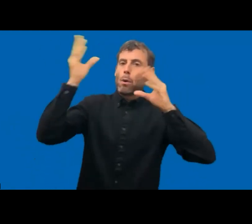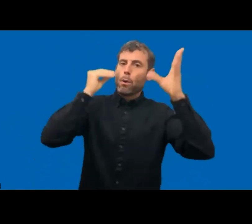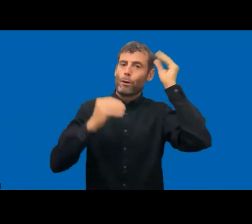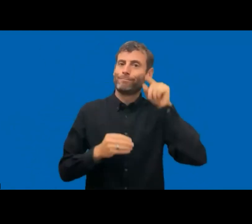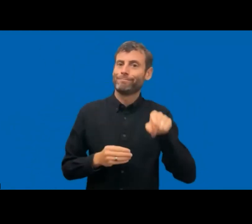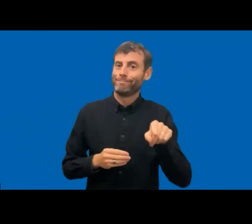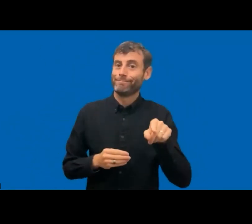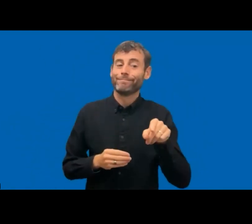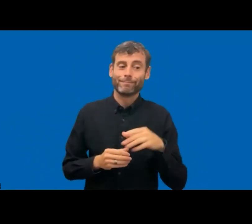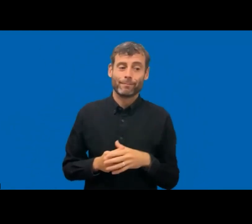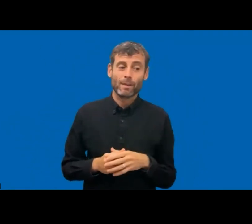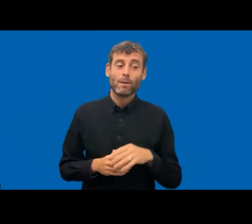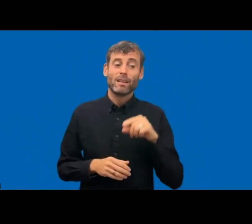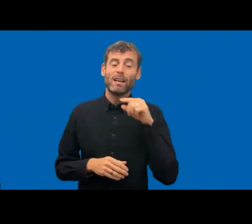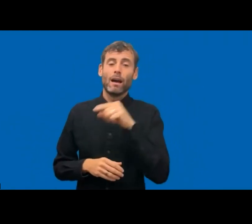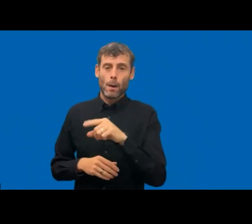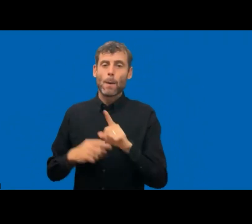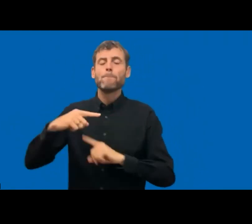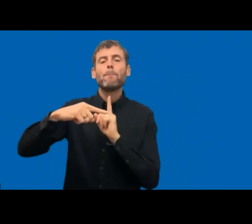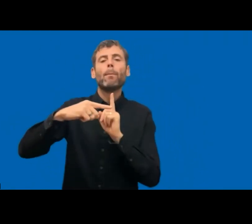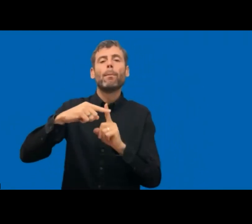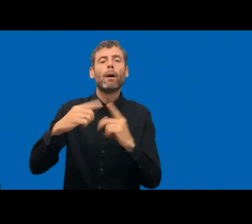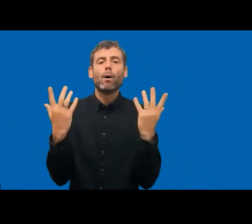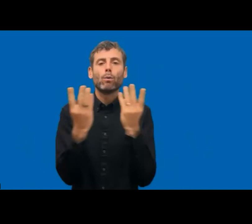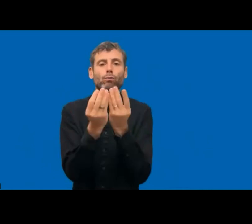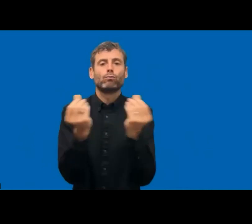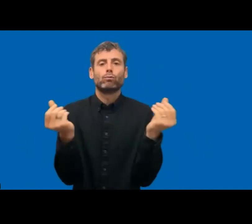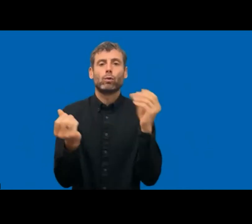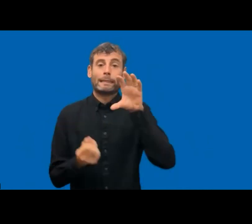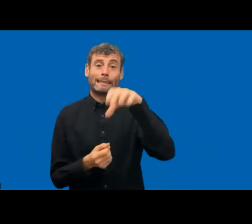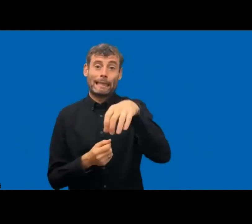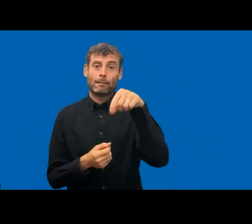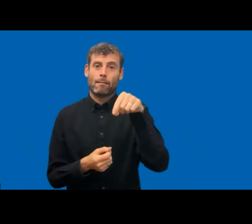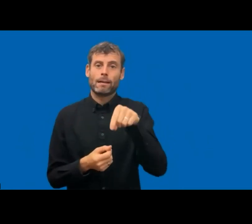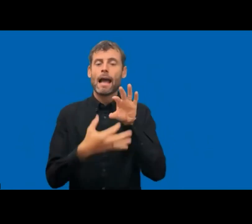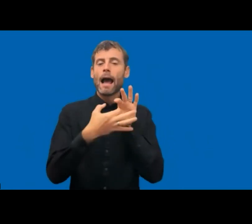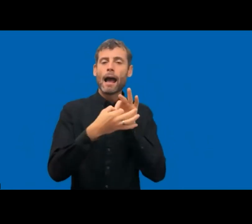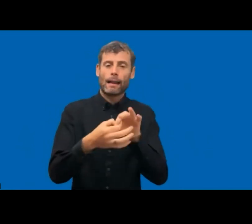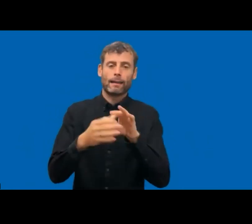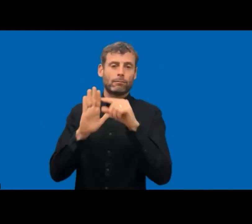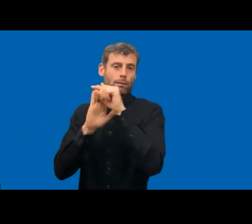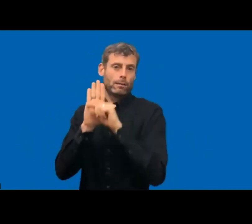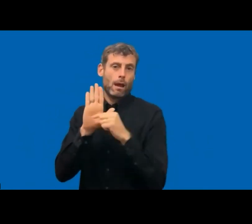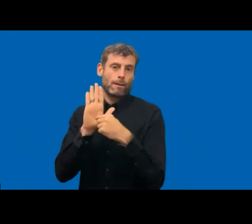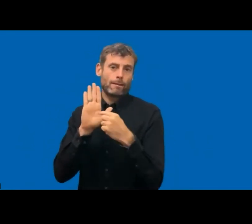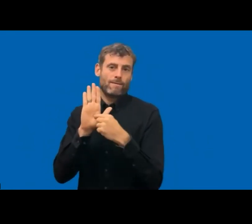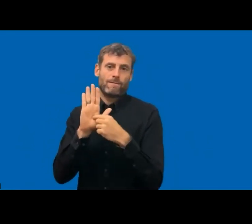You can find my colleague will share it in the chat, frequently asked questions about